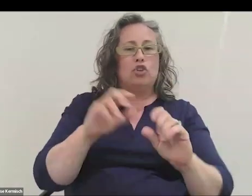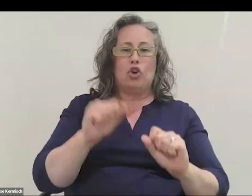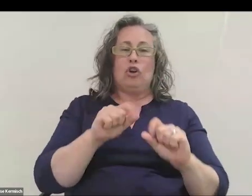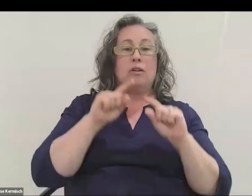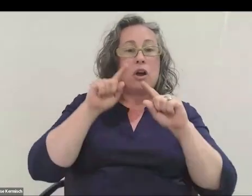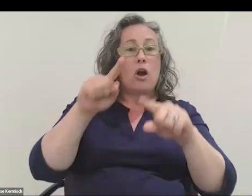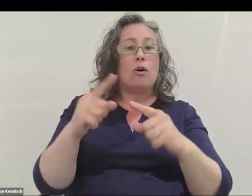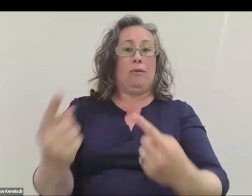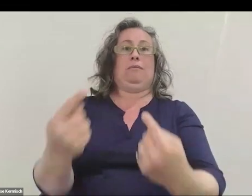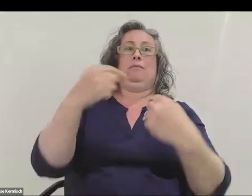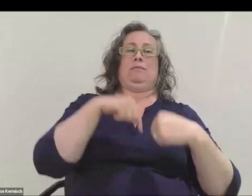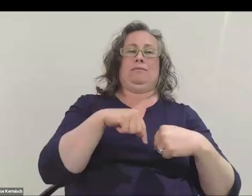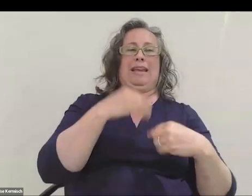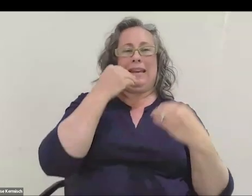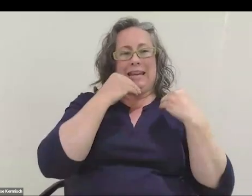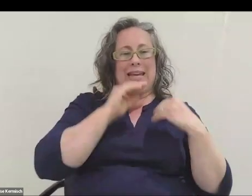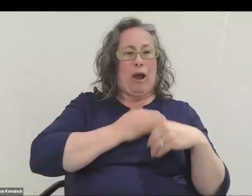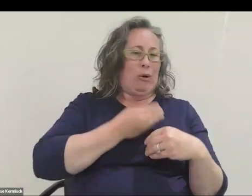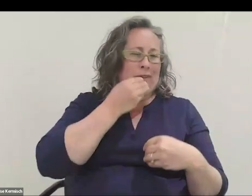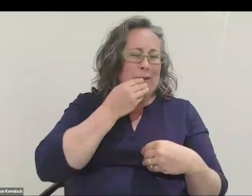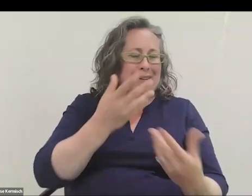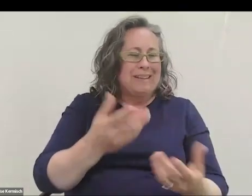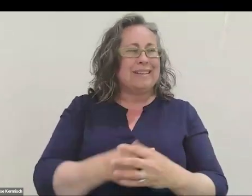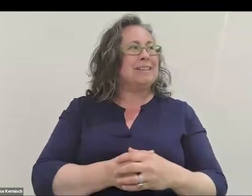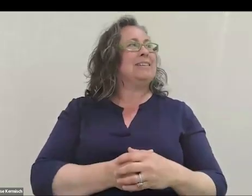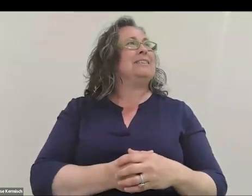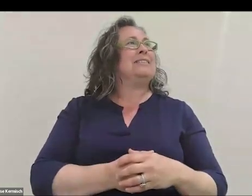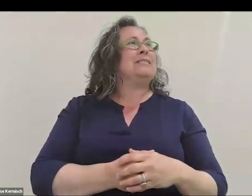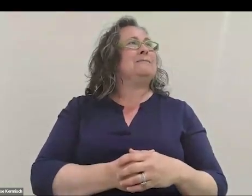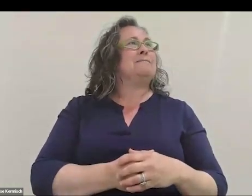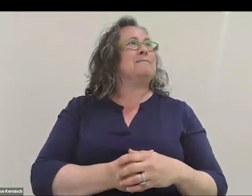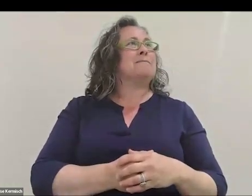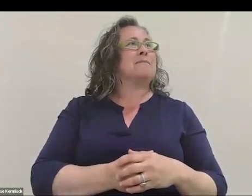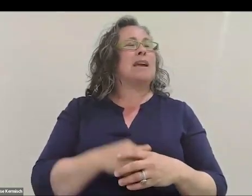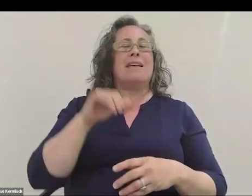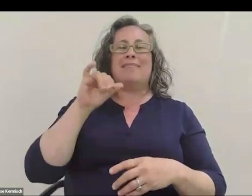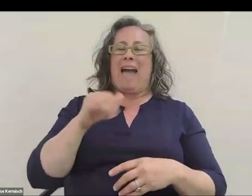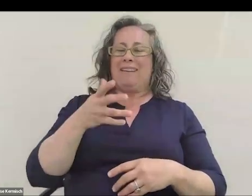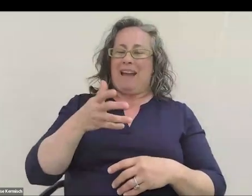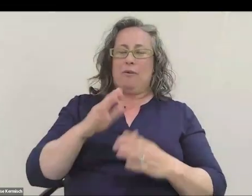[chuckles] and eat our food. That really just became my goal.